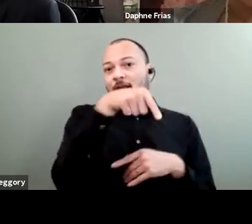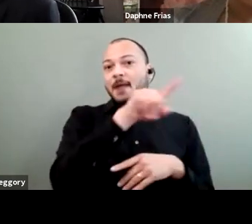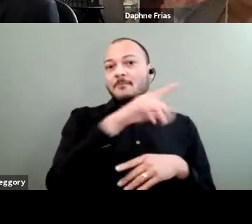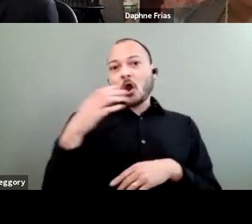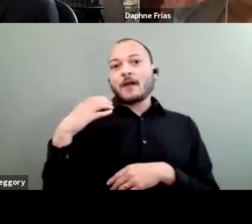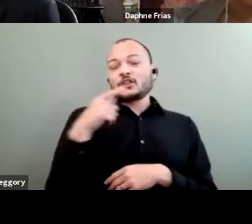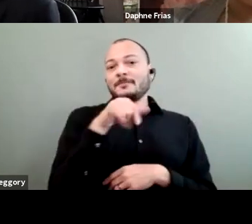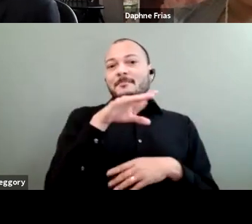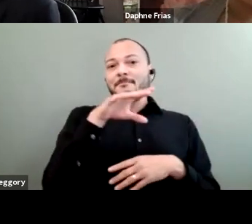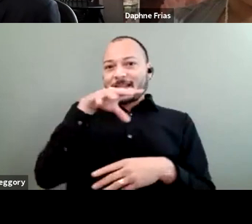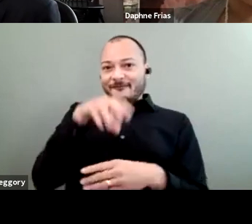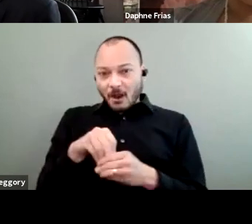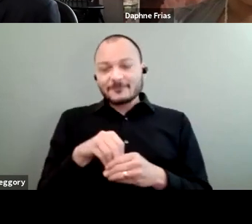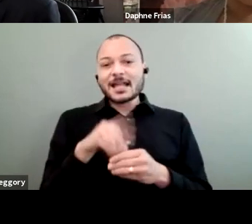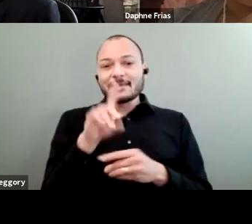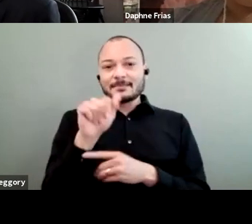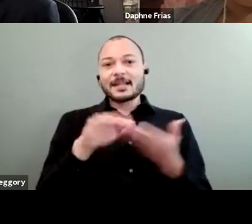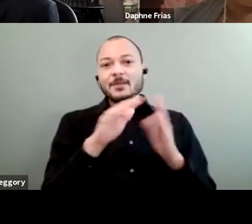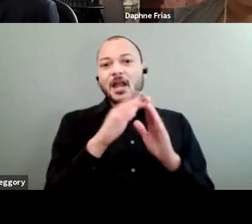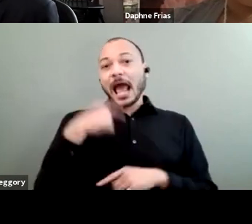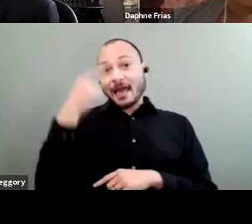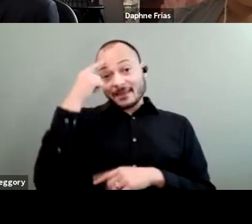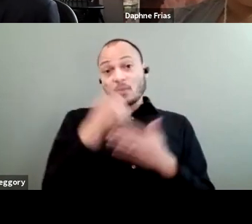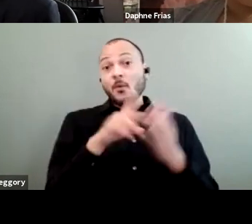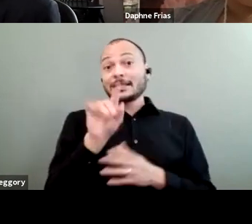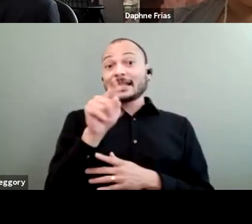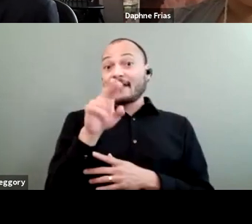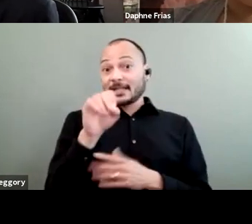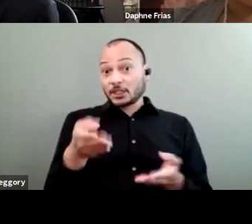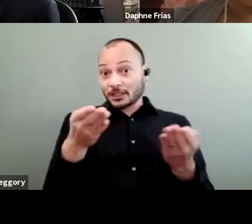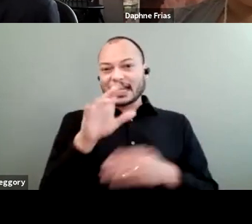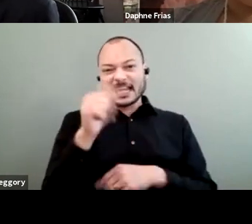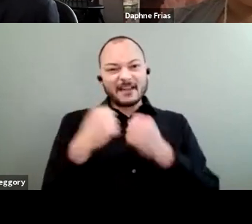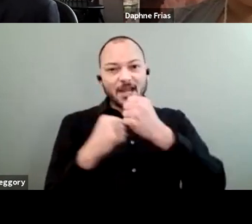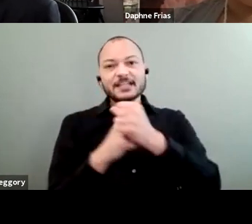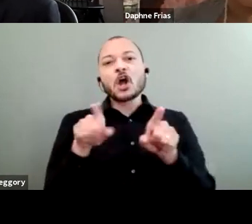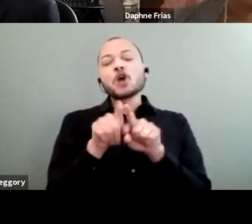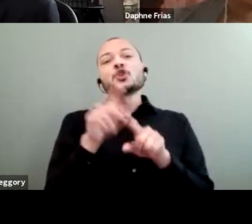so I think exactly what Daphne is suggesting, I think for any foundation, it's also looking at your own staff and your own building,